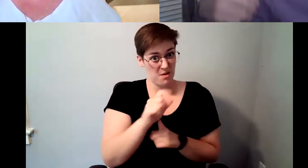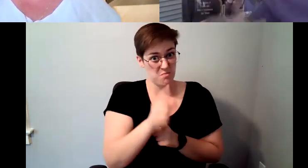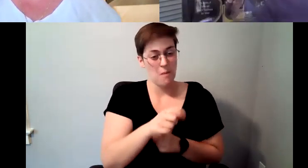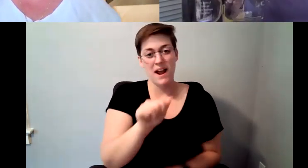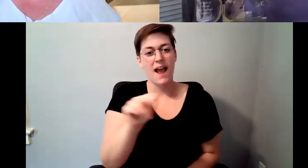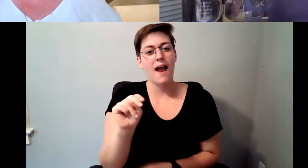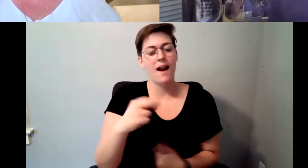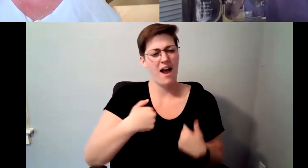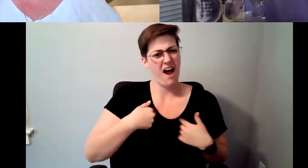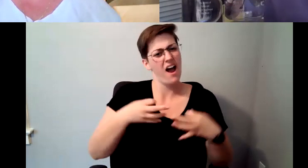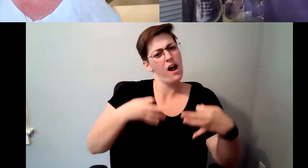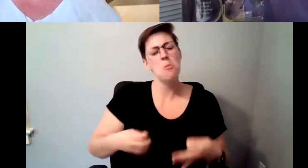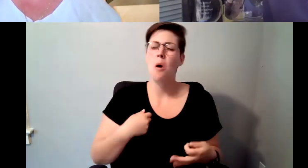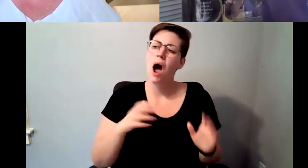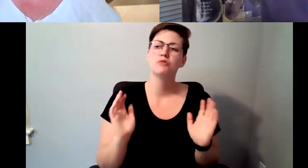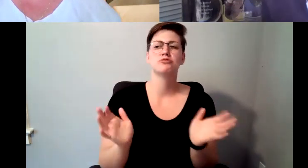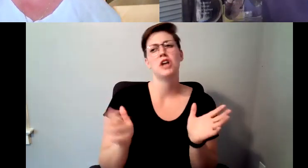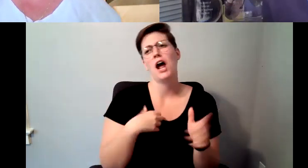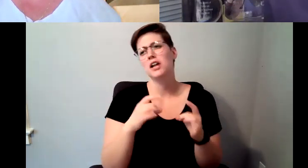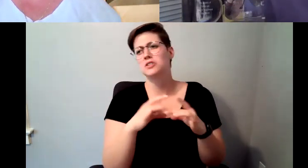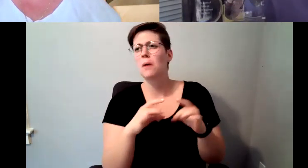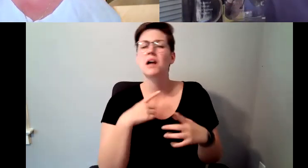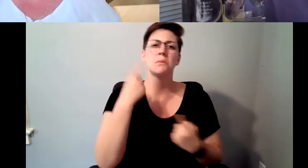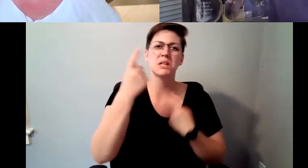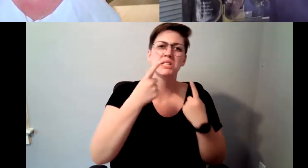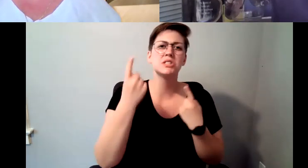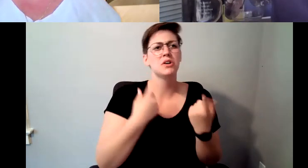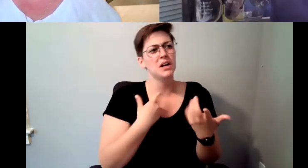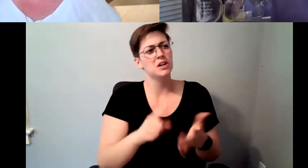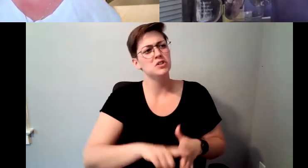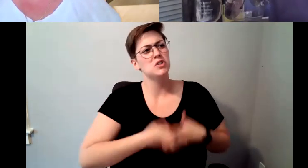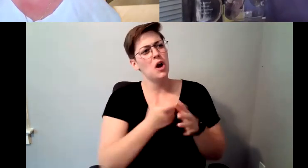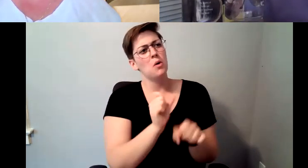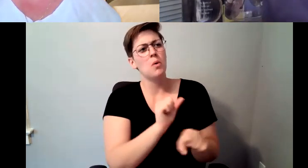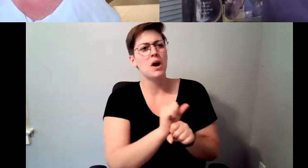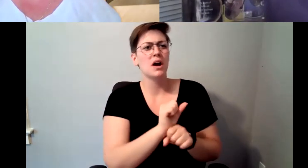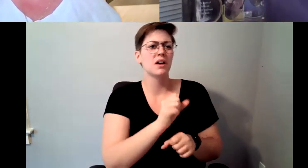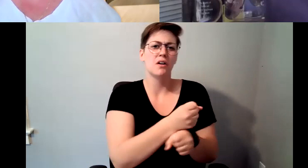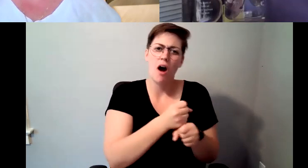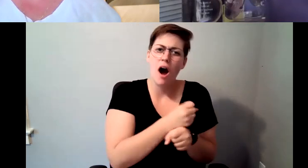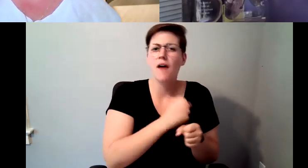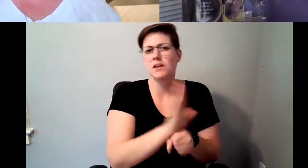Starbucks where I was thinking of going in the coffee business could have answered two ways what a stupid idea.